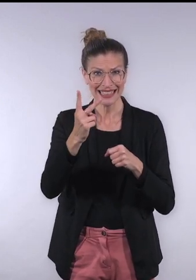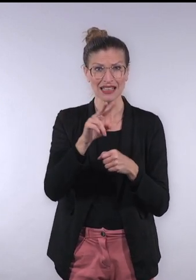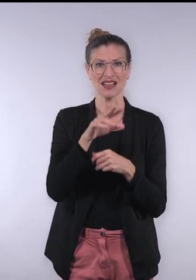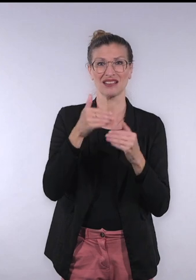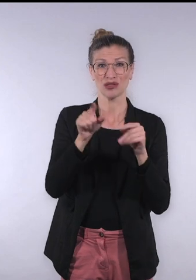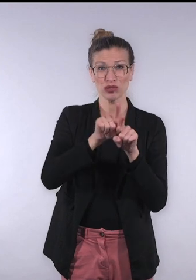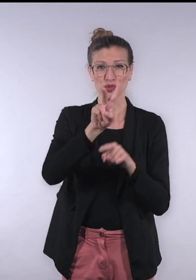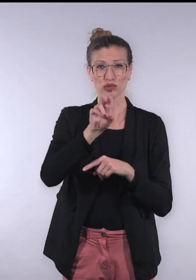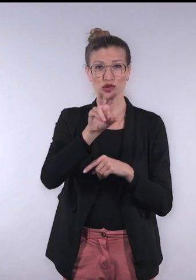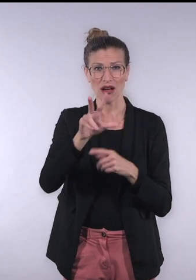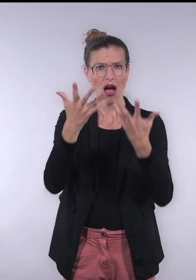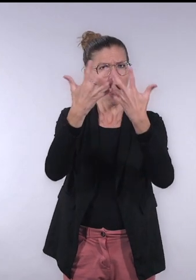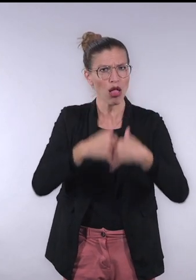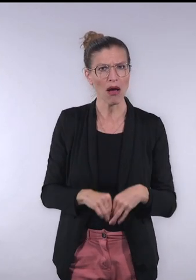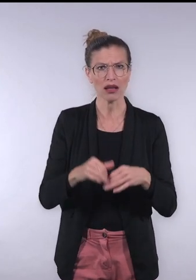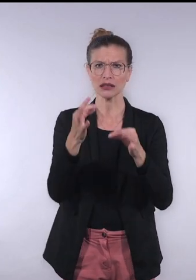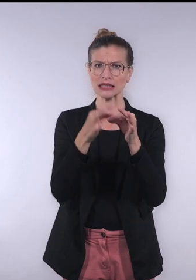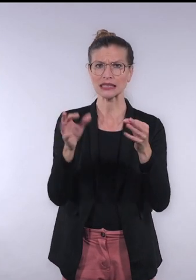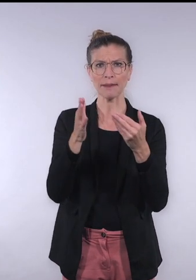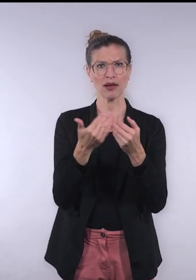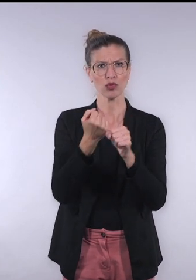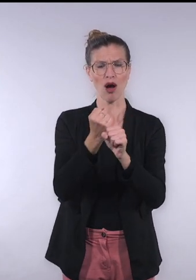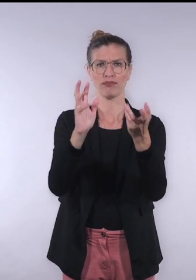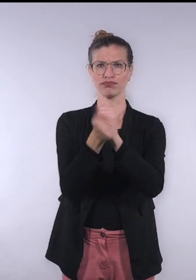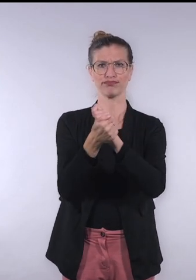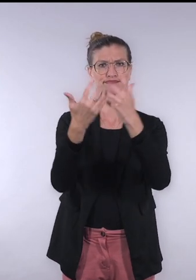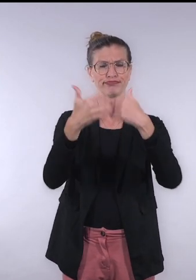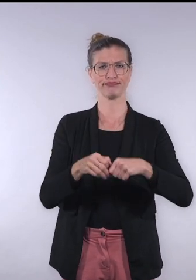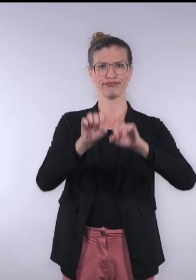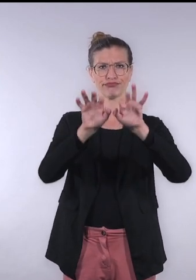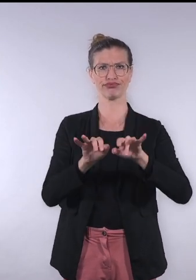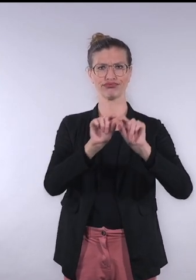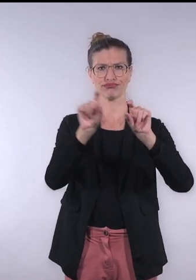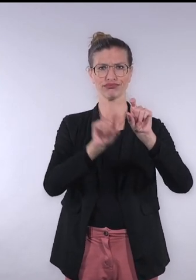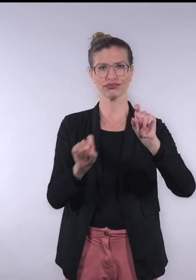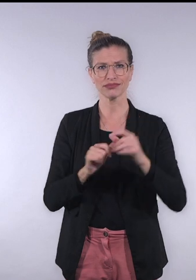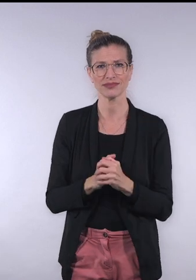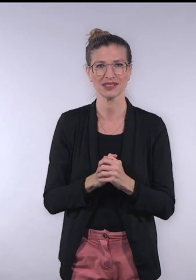Also in 2023, a second tool for automatic tax simplification was in the works.